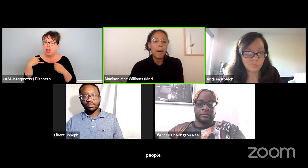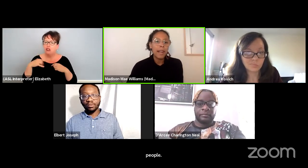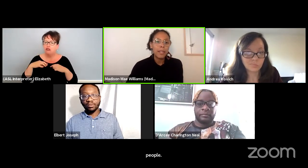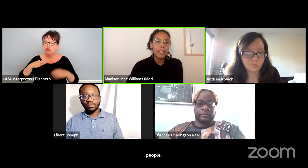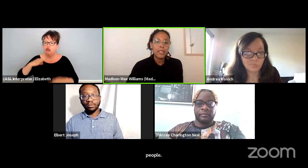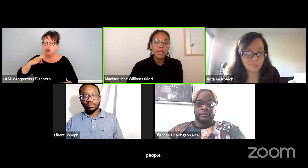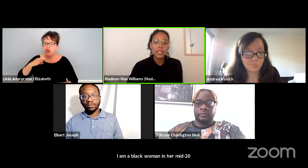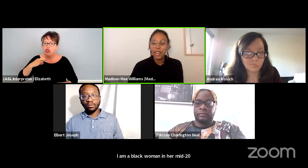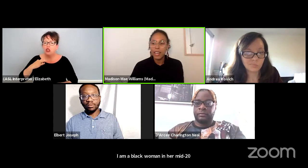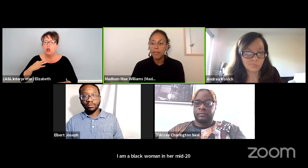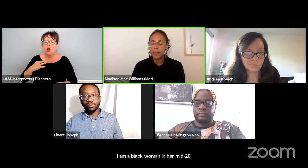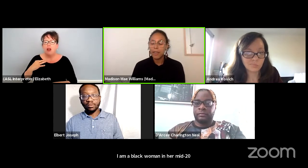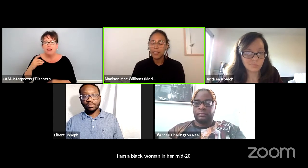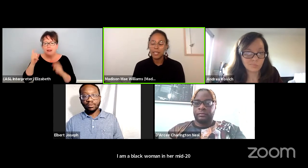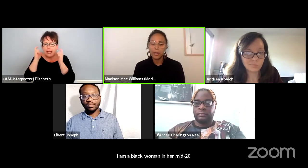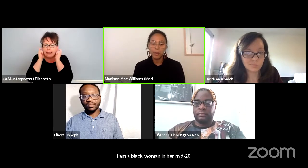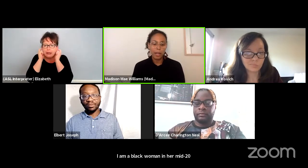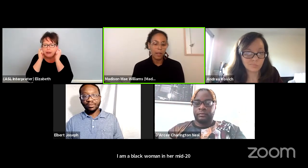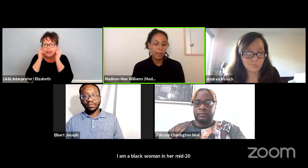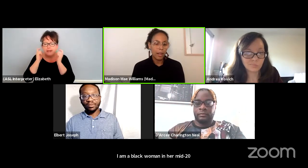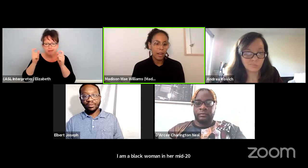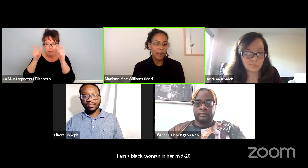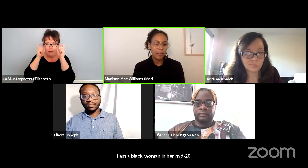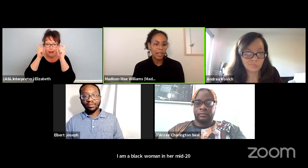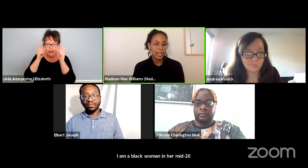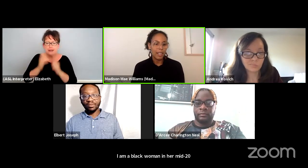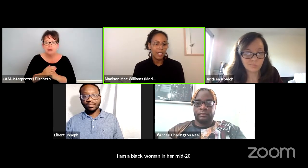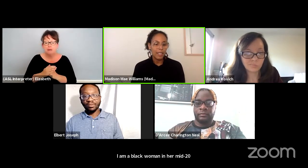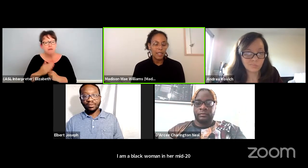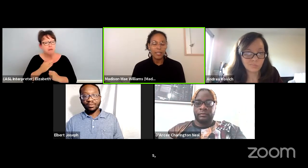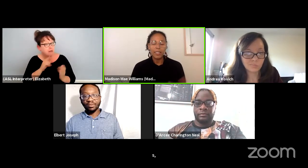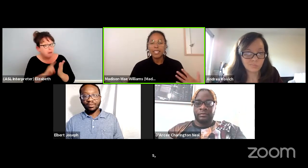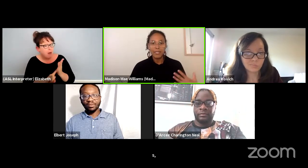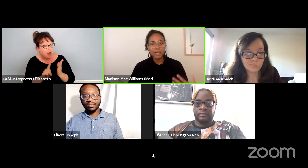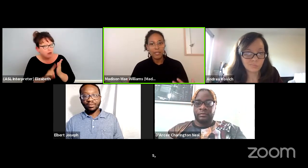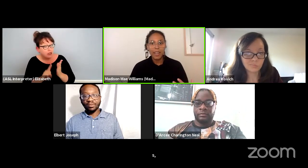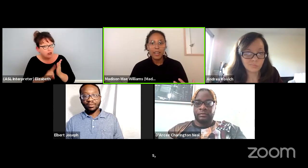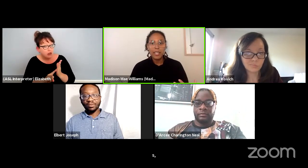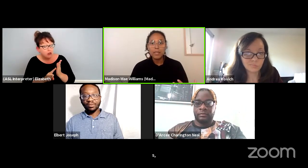My research falls into the realm of lots of different areas